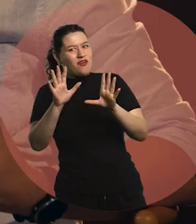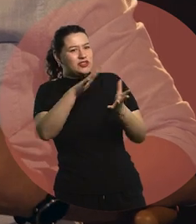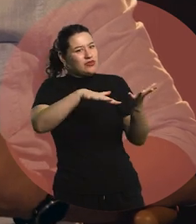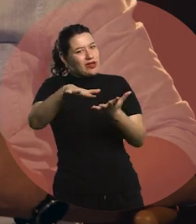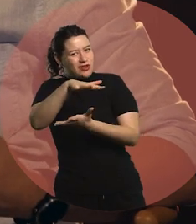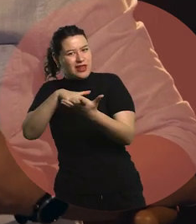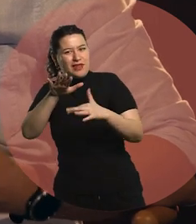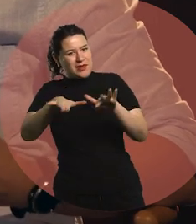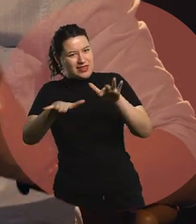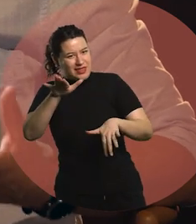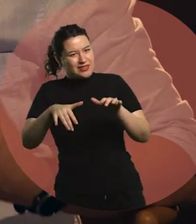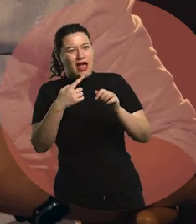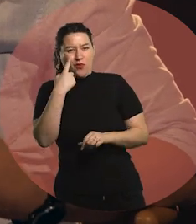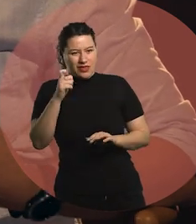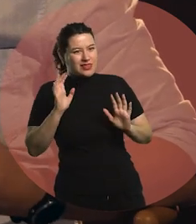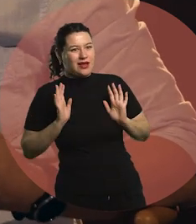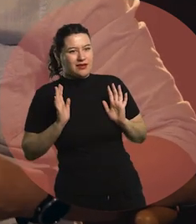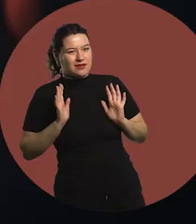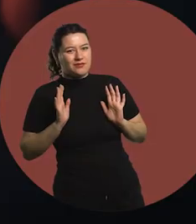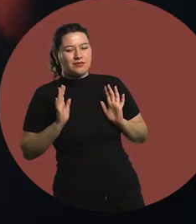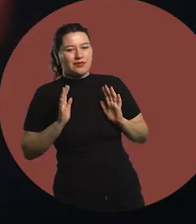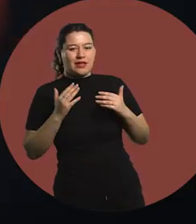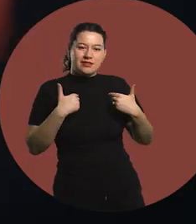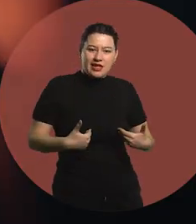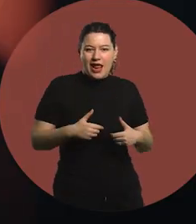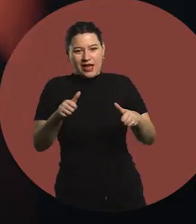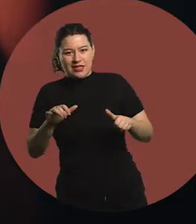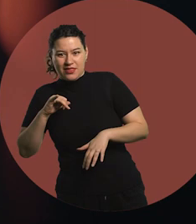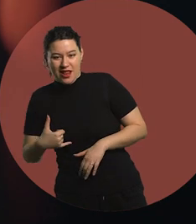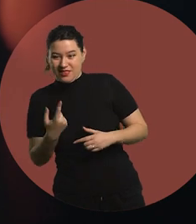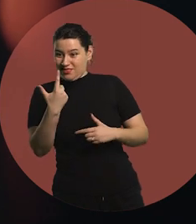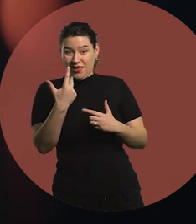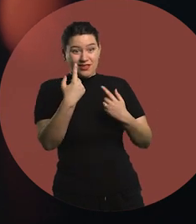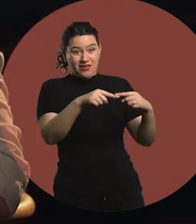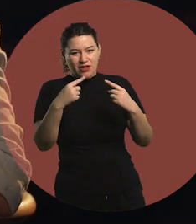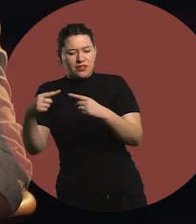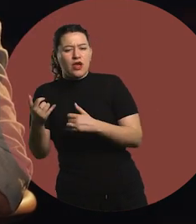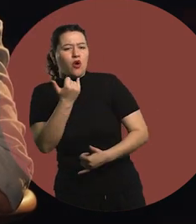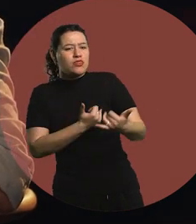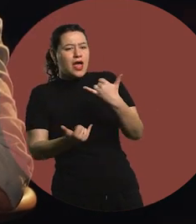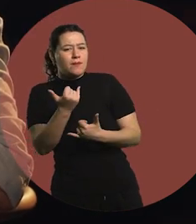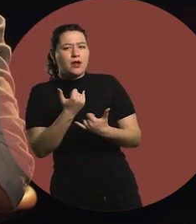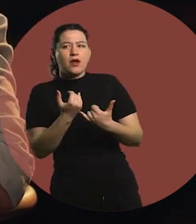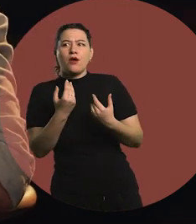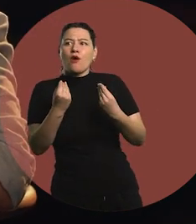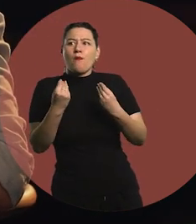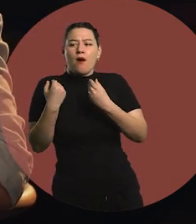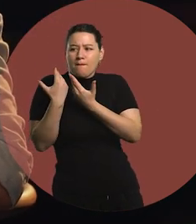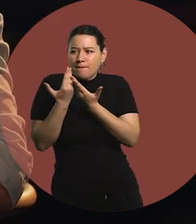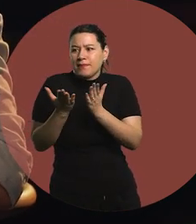you break yourself down: being, doing, having. Tell me a bit about your beginnings where